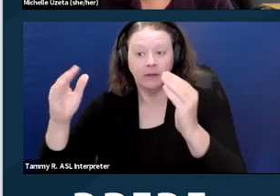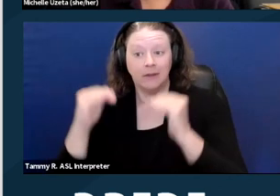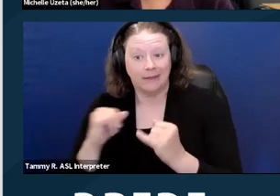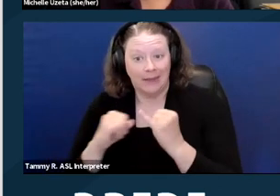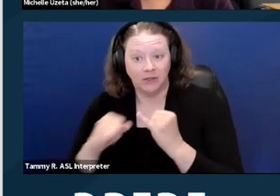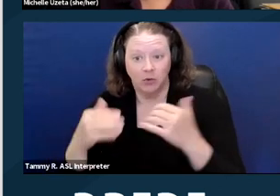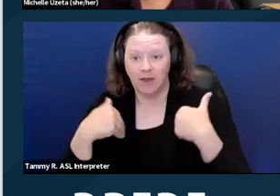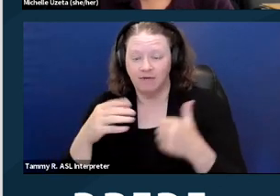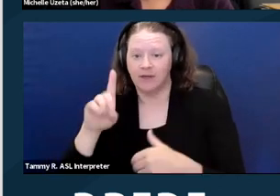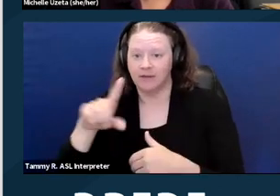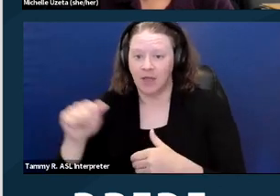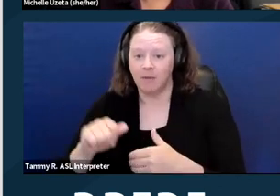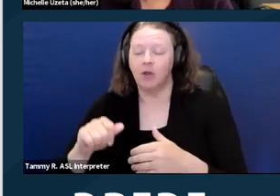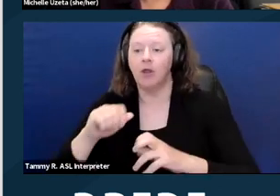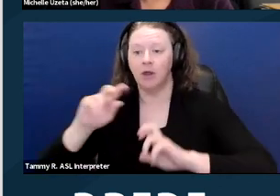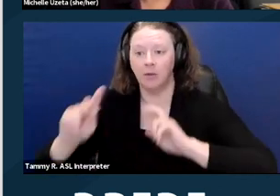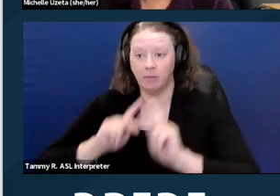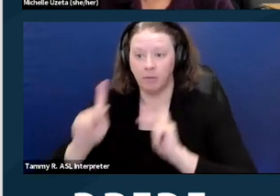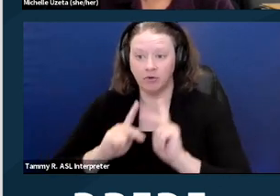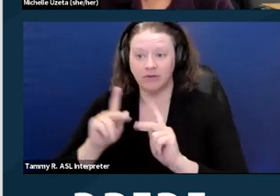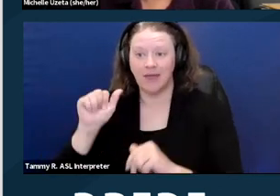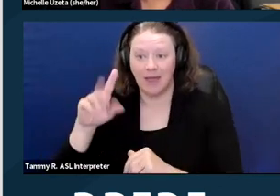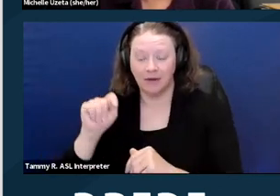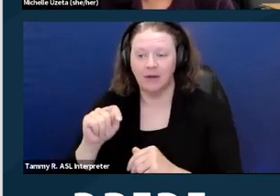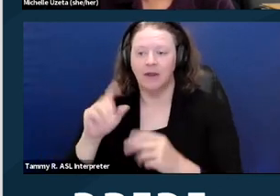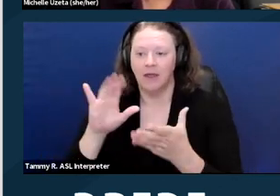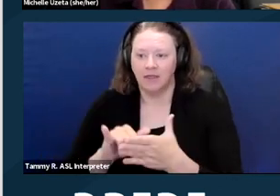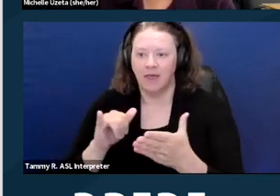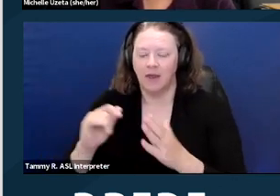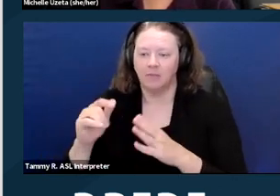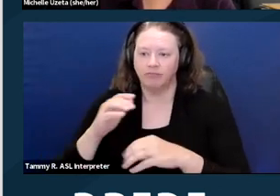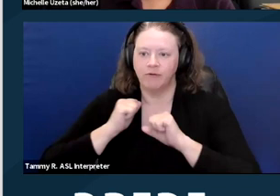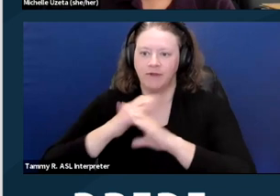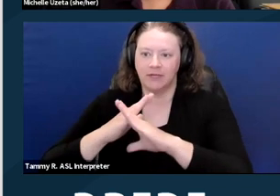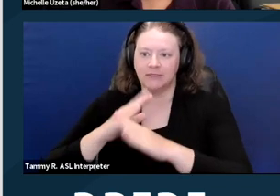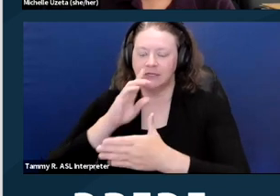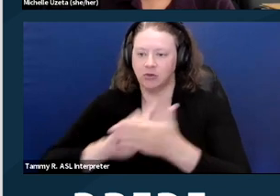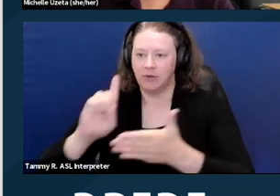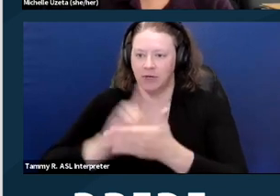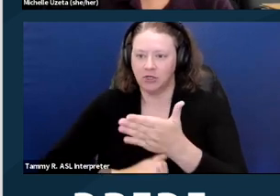by housing accommodations in California. And those protections mirror those